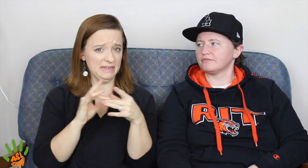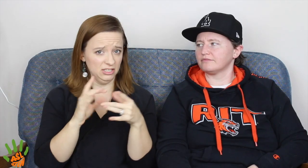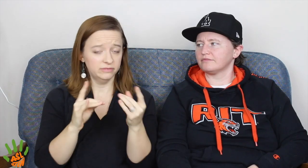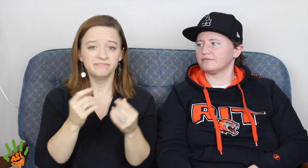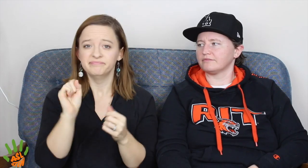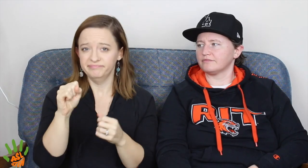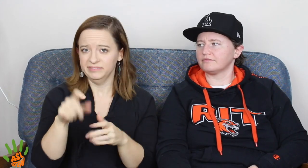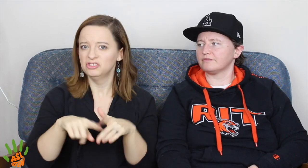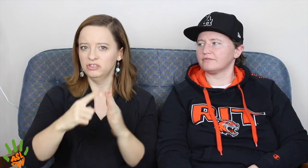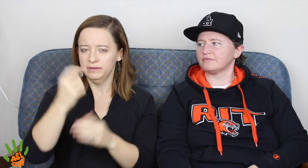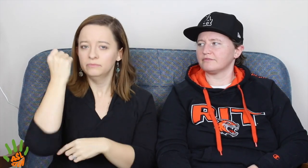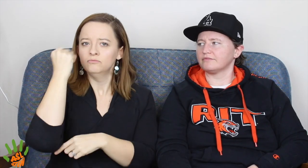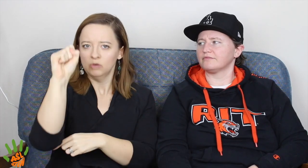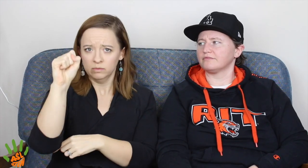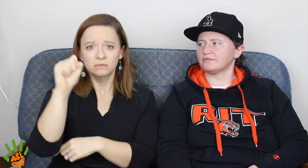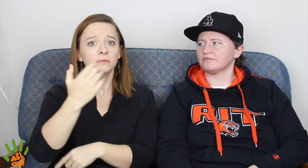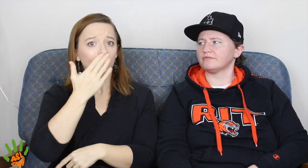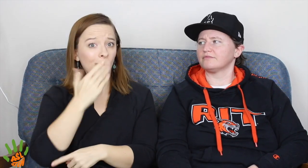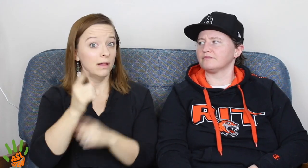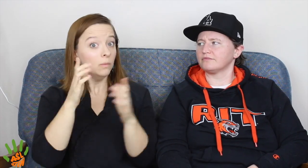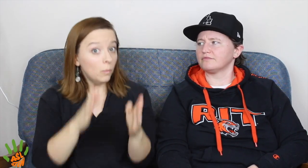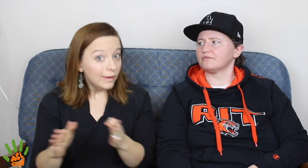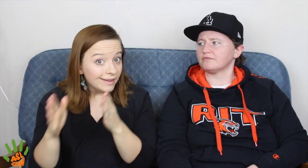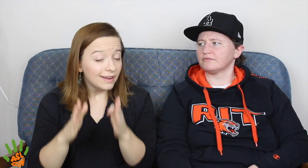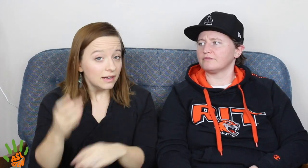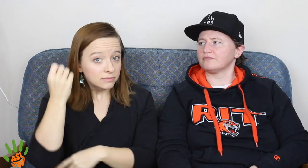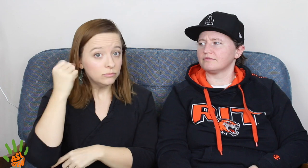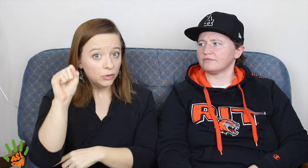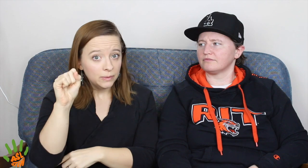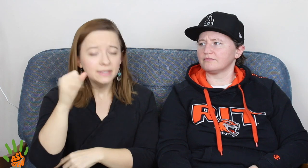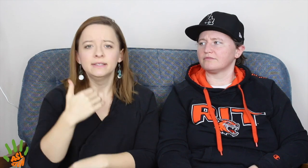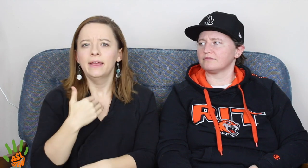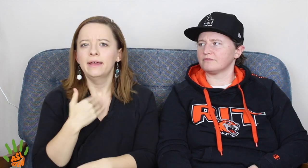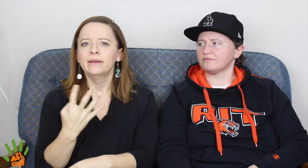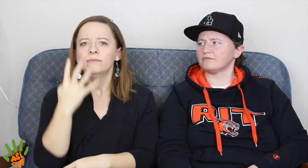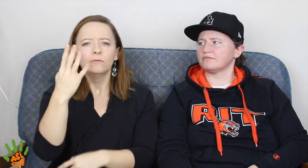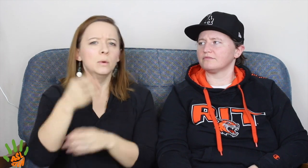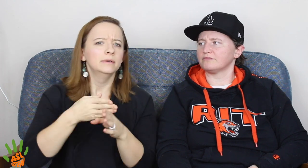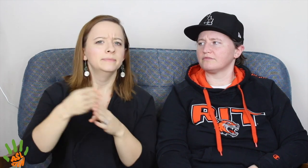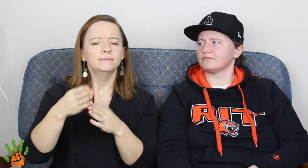[JI] So, as she mentioned they started a protest. A well organized protest.